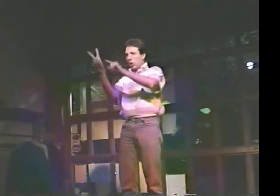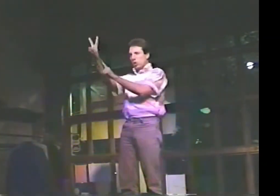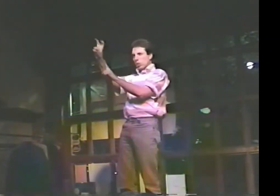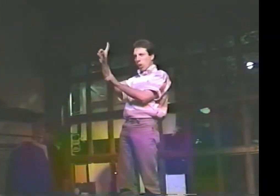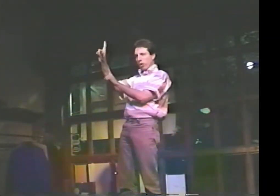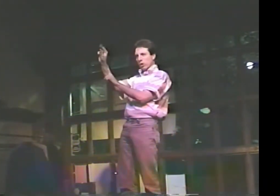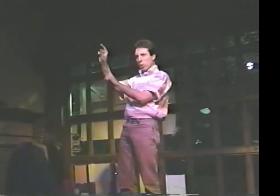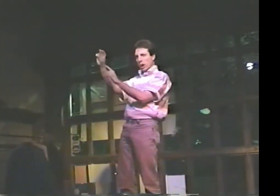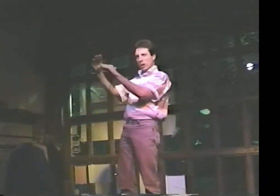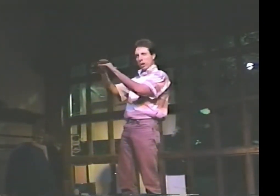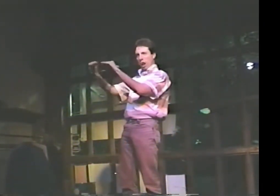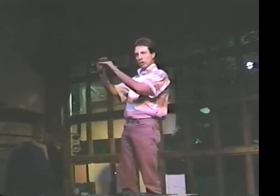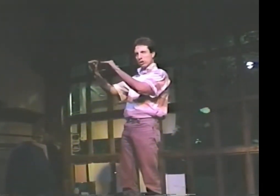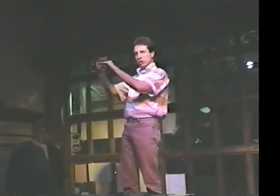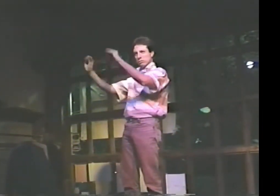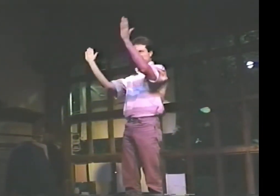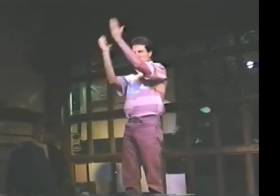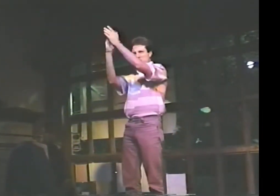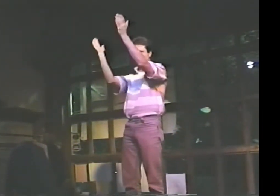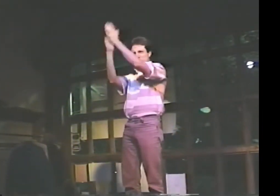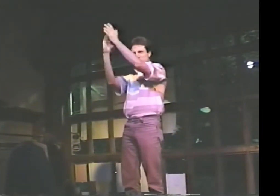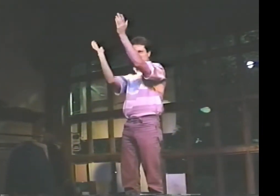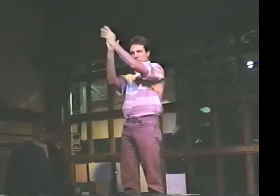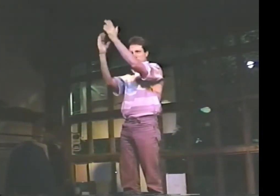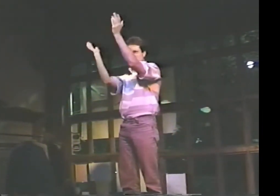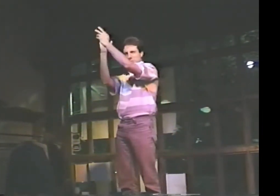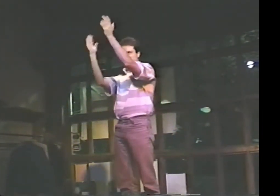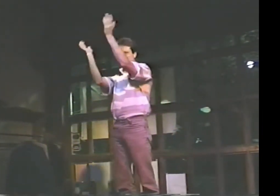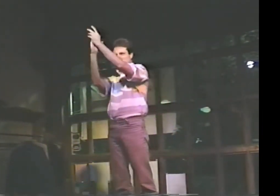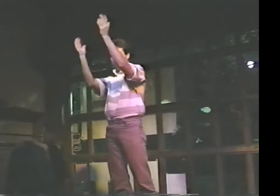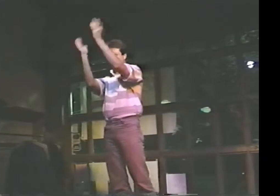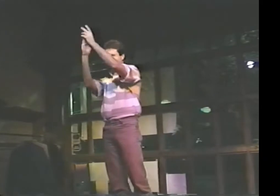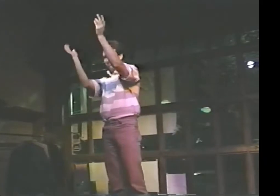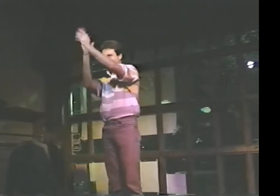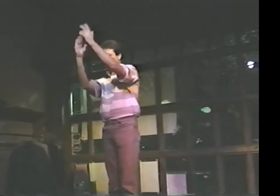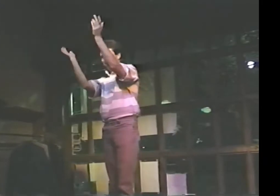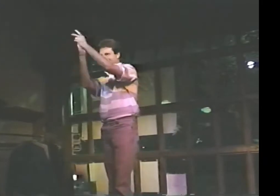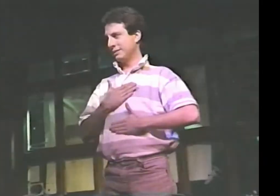THIS PLACE WANTS TO THANK YOU FOR YOUR SUPPORT. SHE JUST COLLECTED $220, SO THANK YOU.